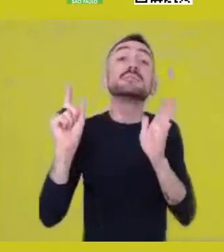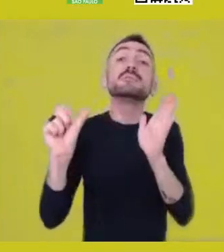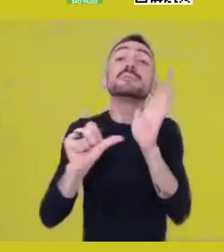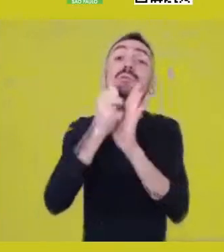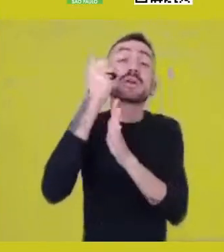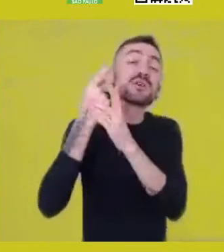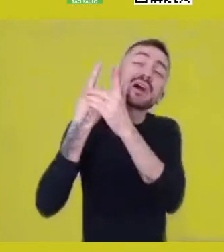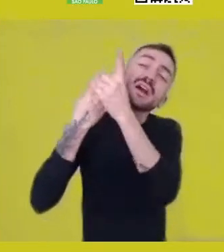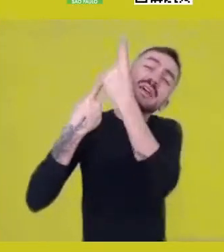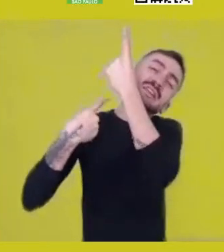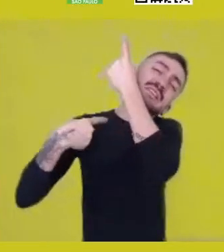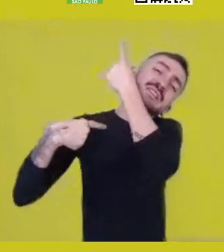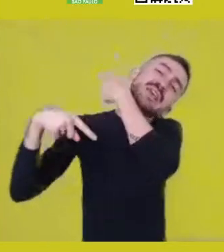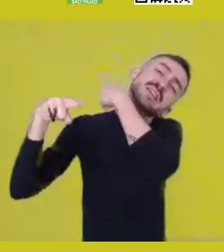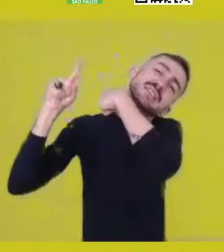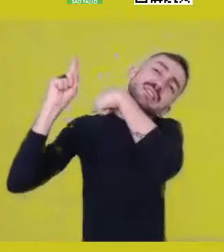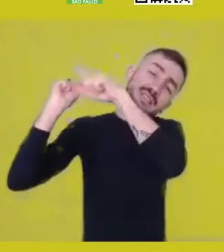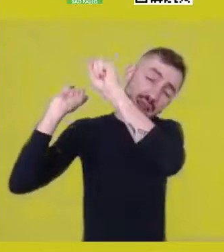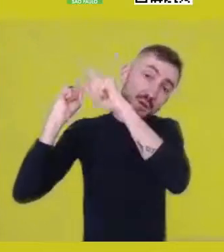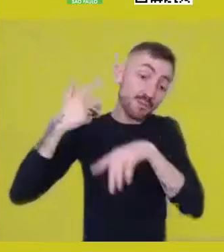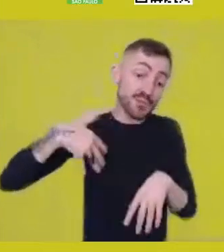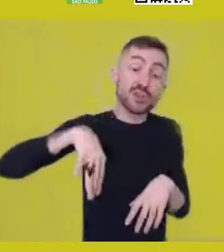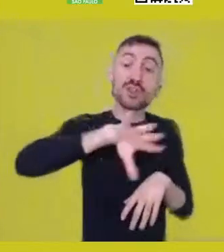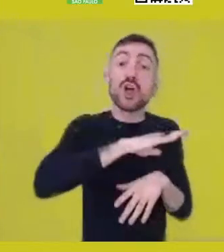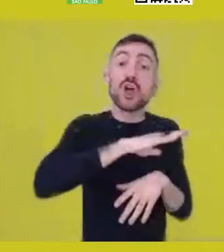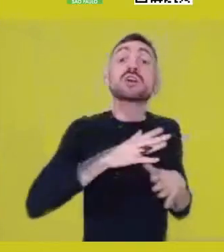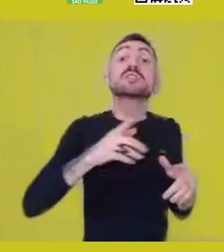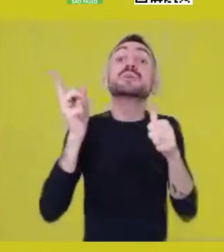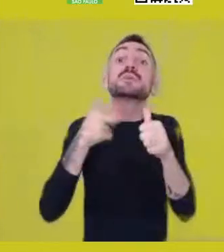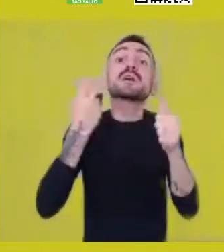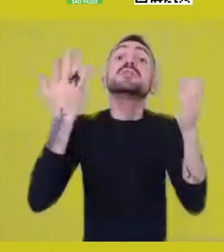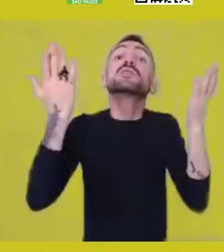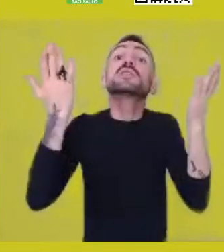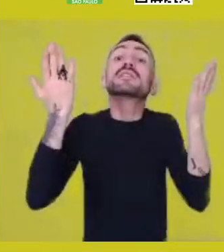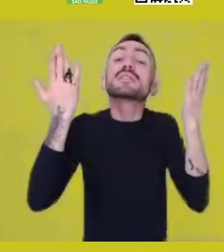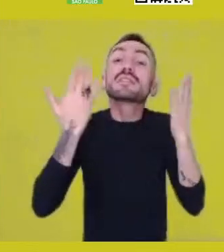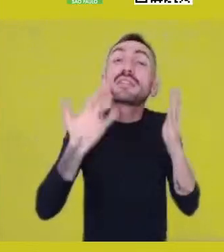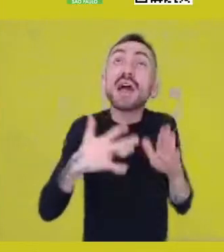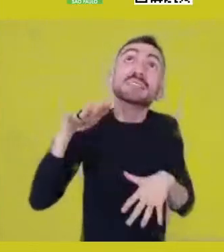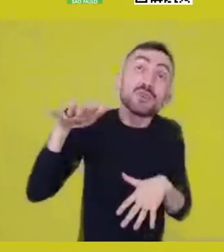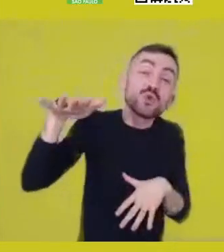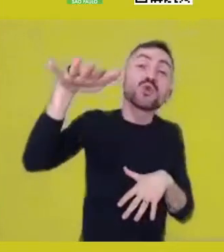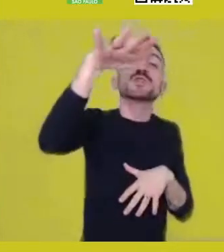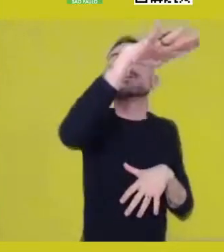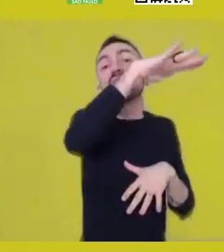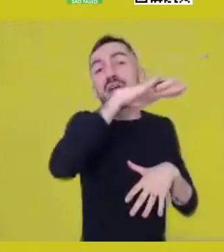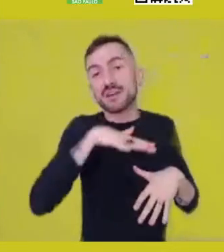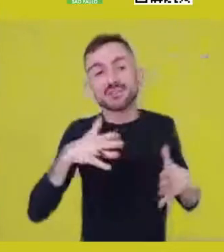So, first we’re born in the collectivity of these gods,